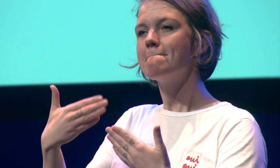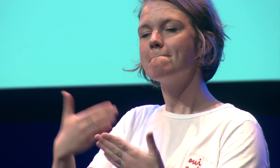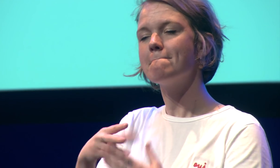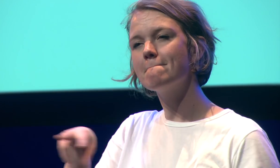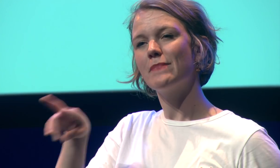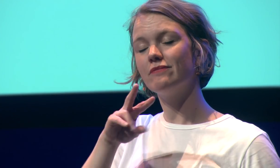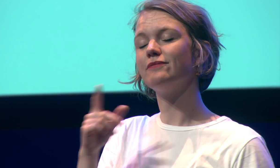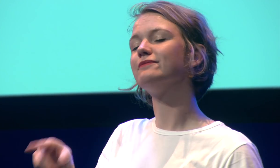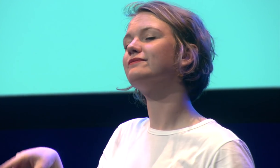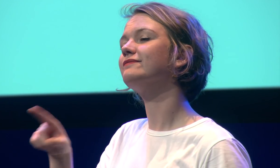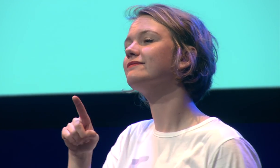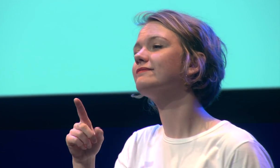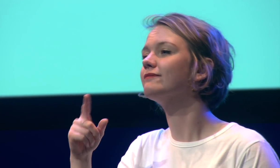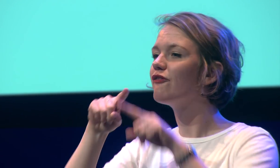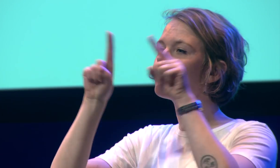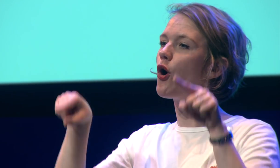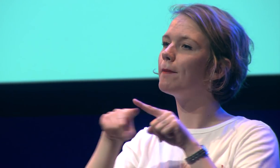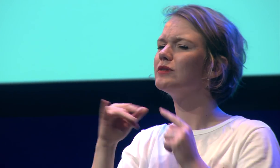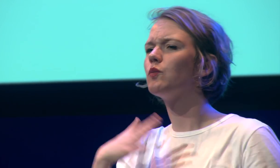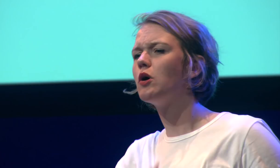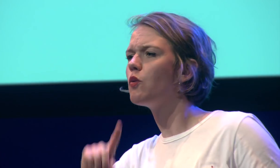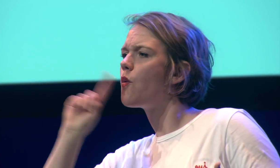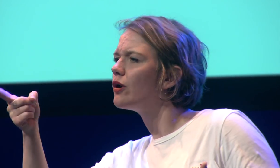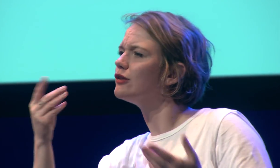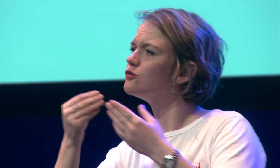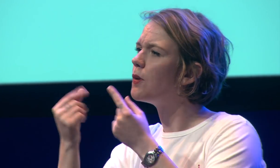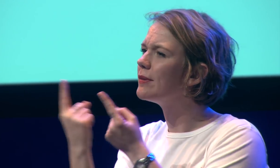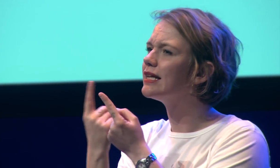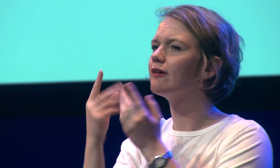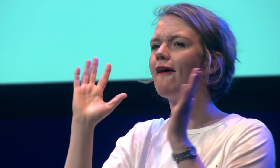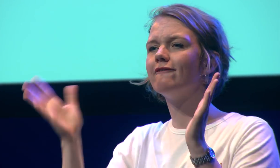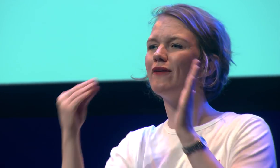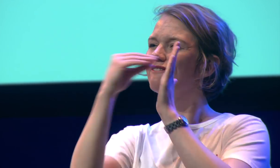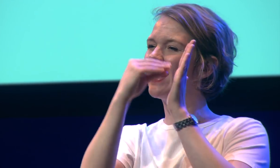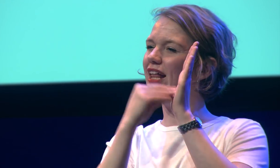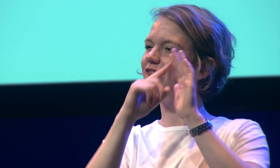phone numbers more and more I see this field in the uniform when you buy